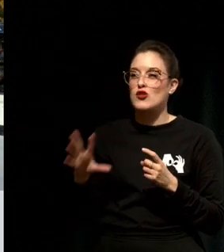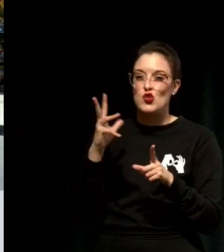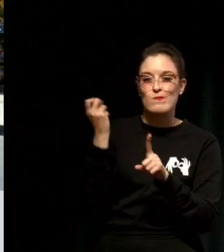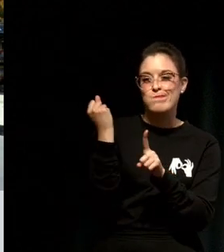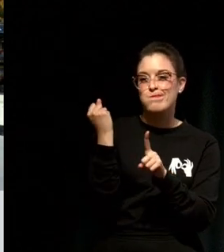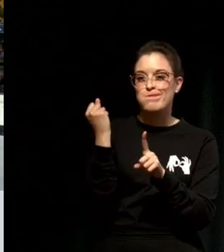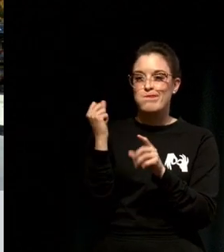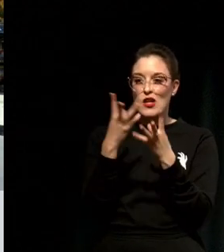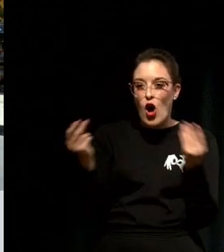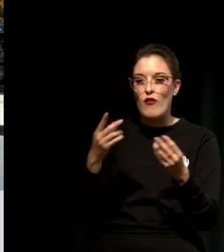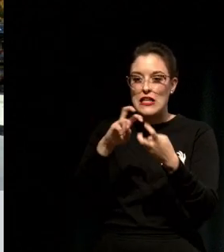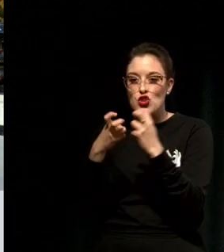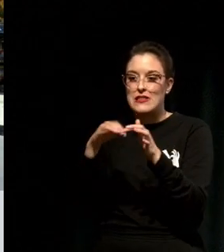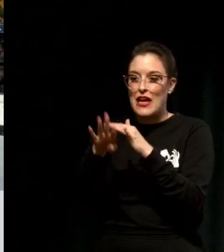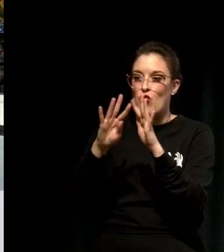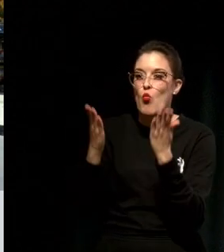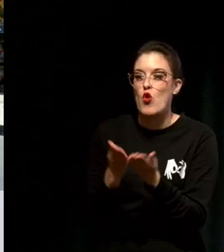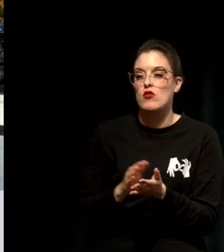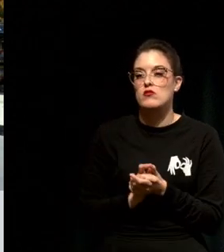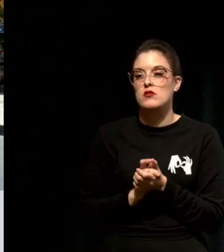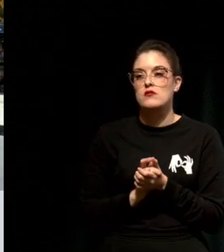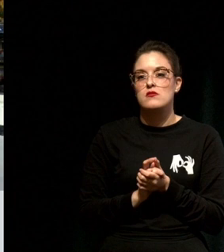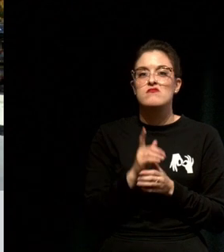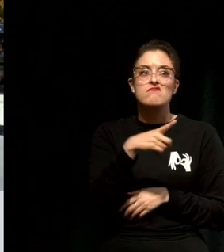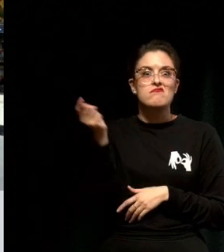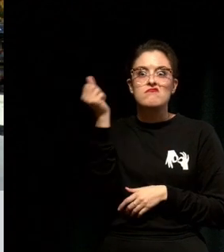we've heard about today, some of the problems that you know better than I do, some of the